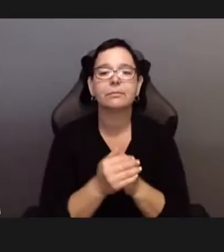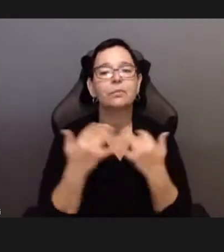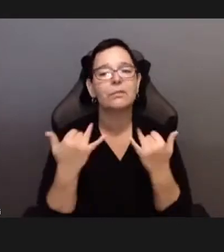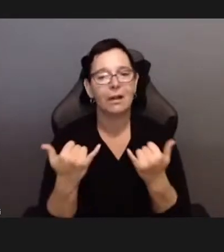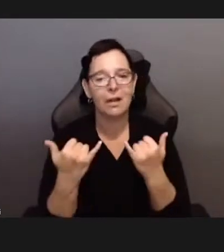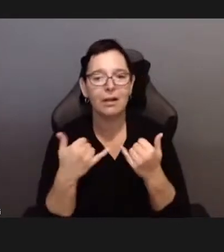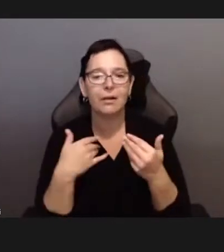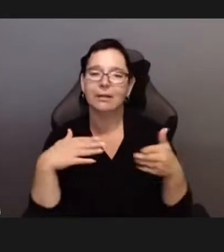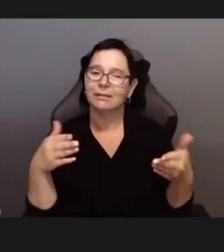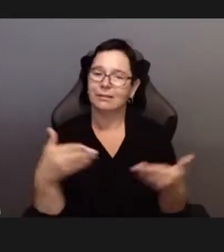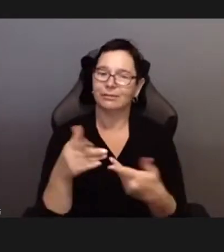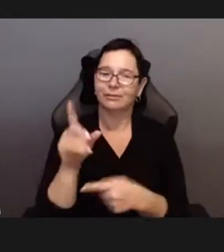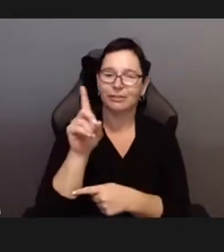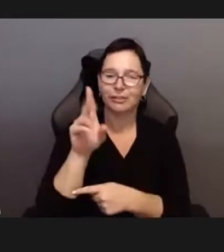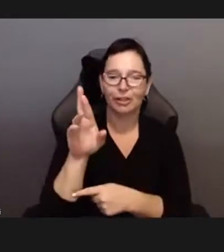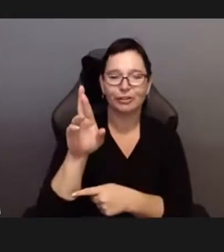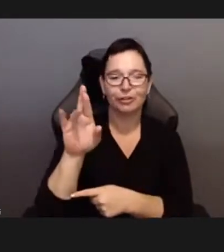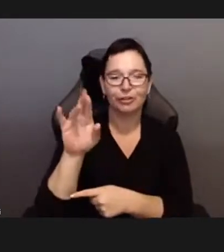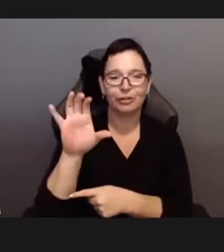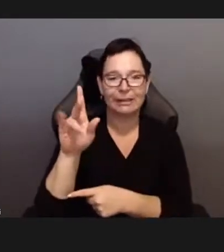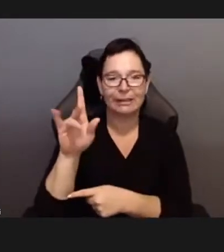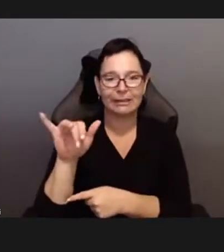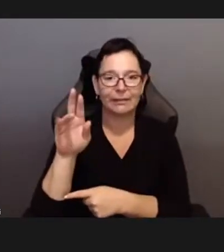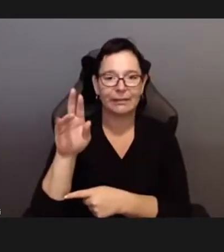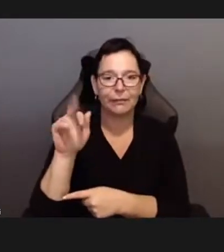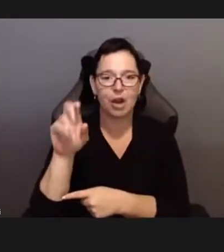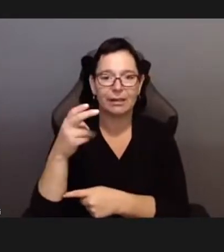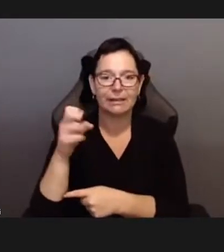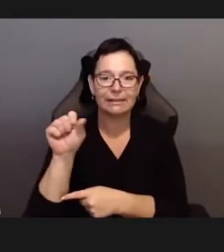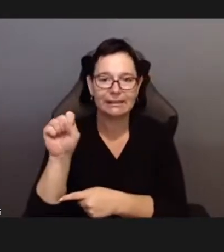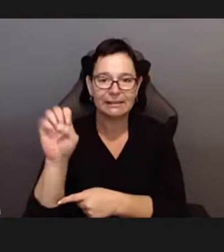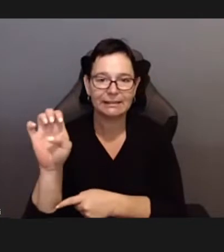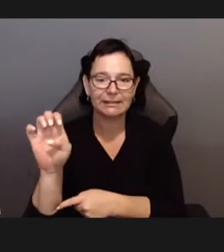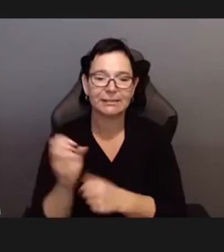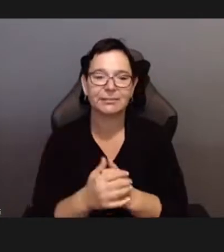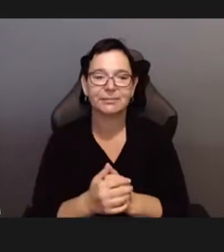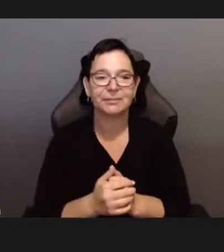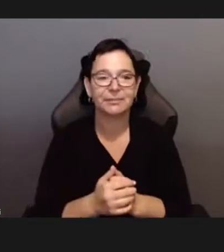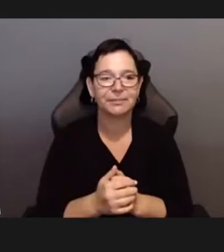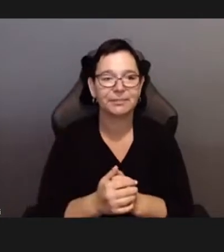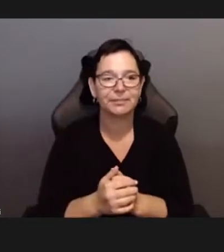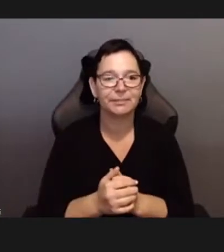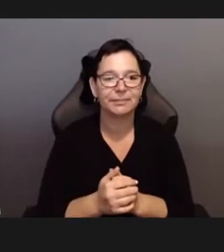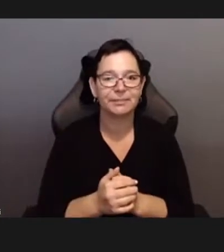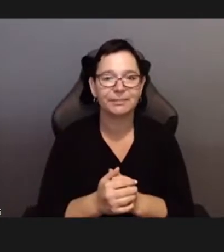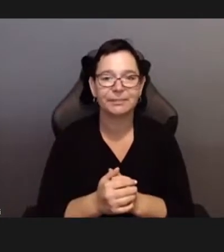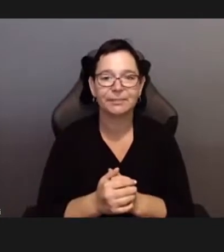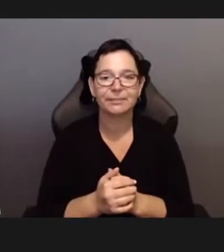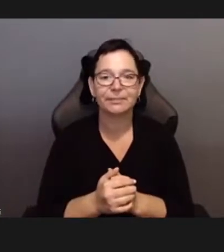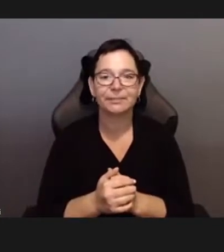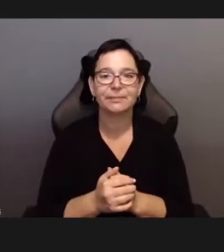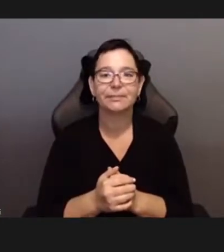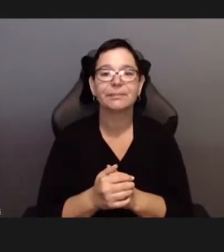and we are grateful to be working and living on this land.